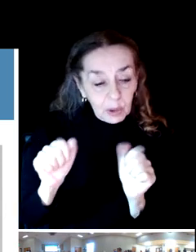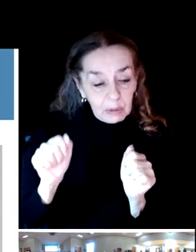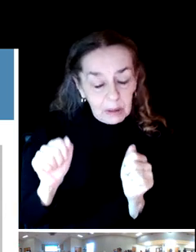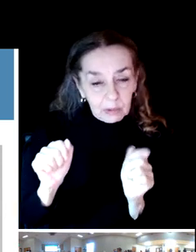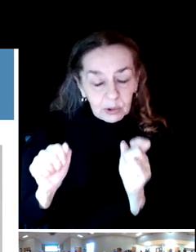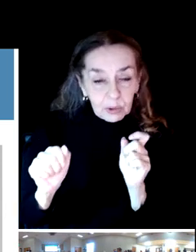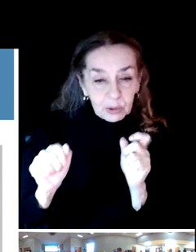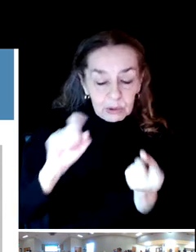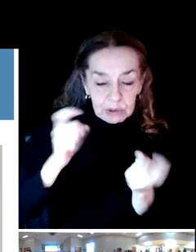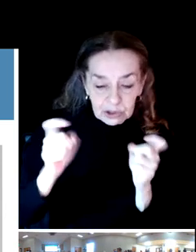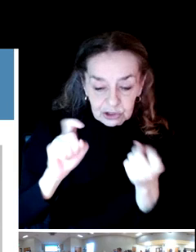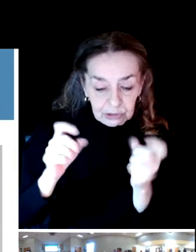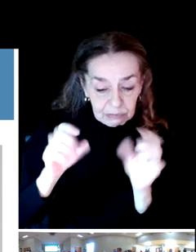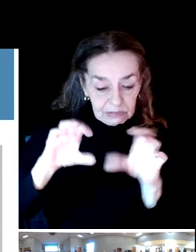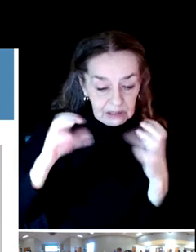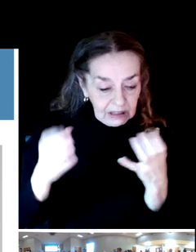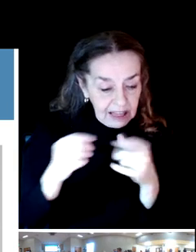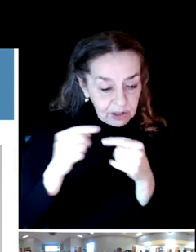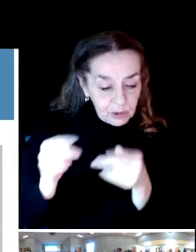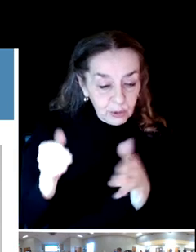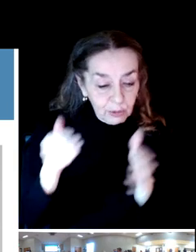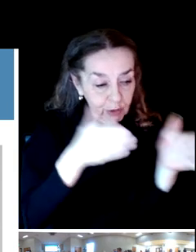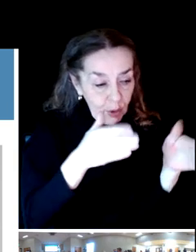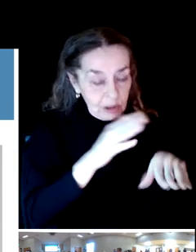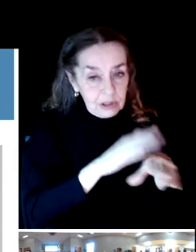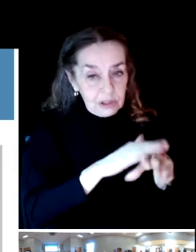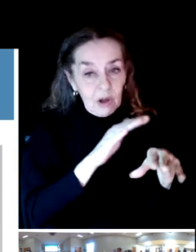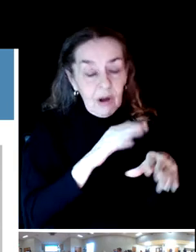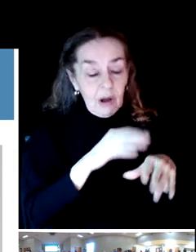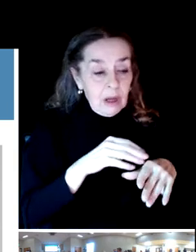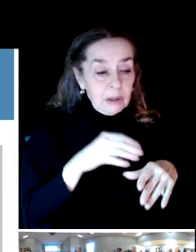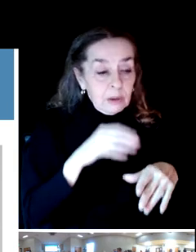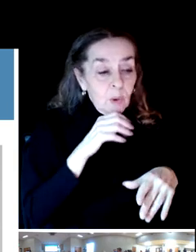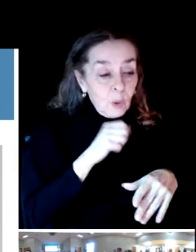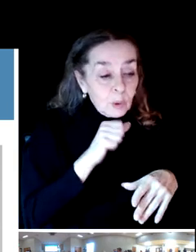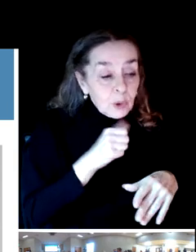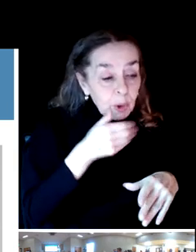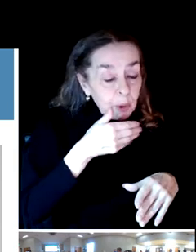But there's this this link in the middle, this gap in terms of family activities.